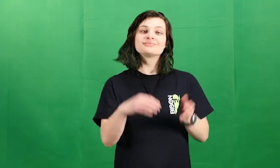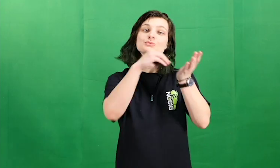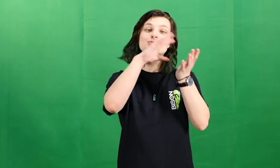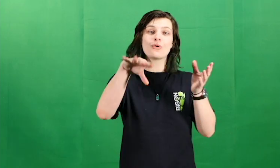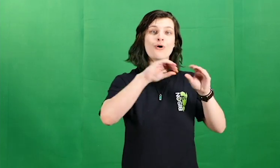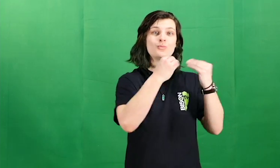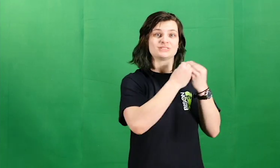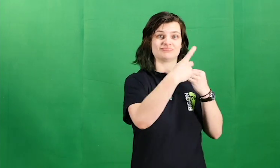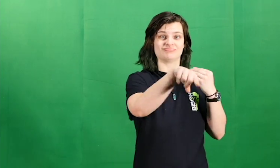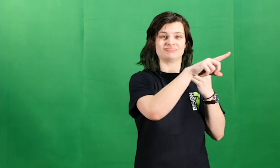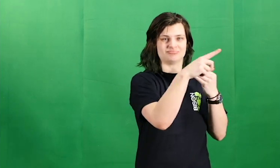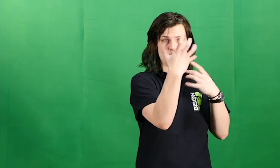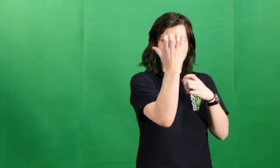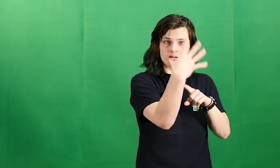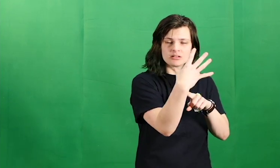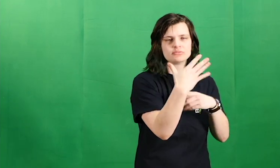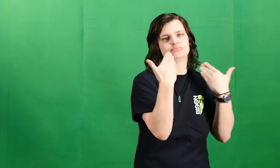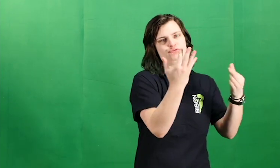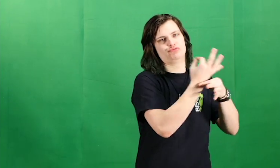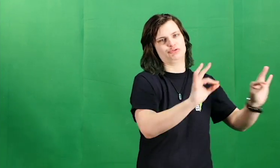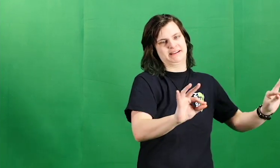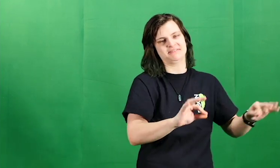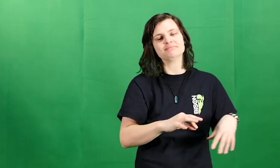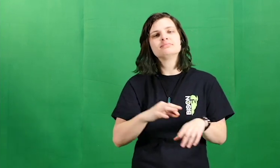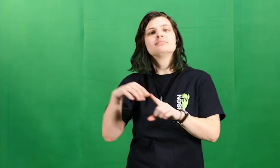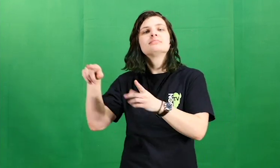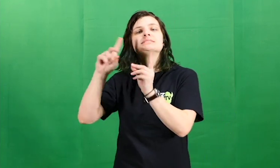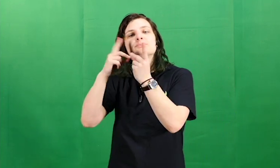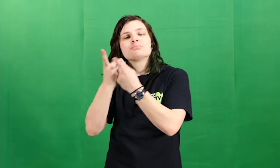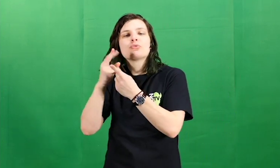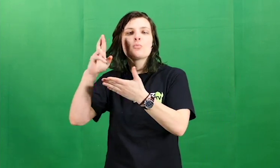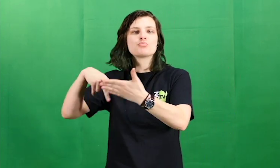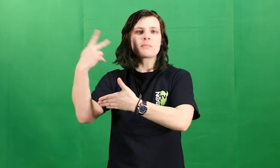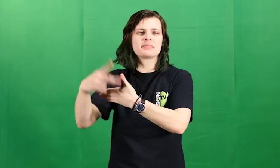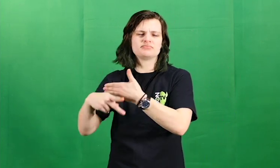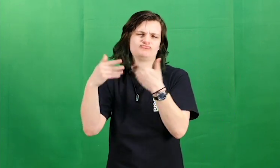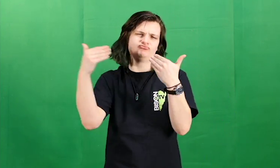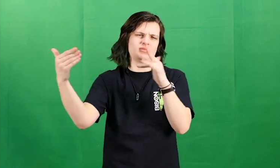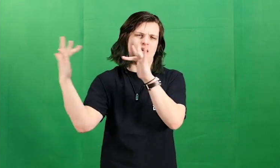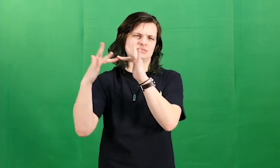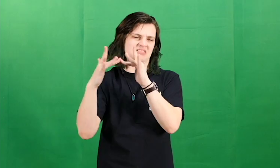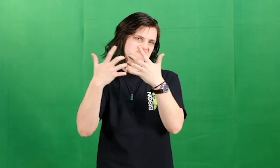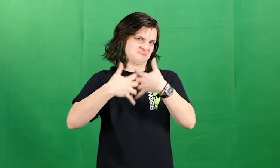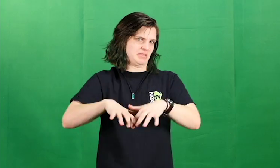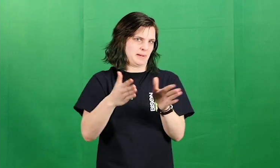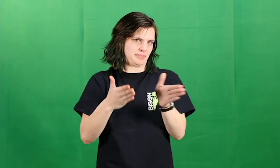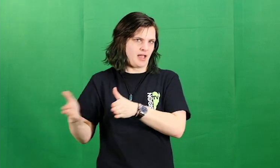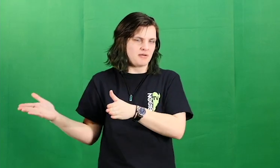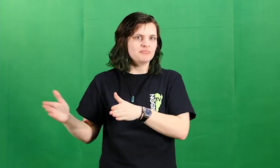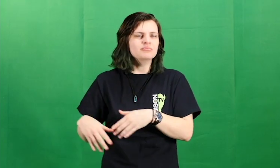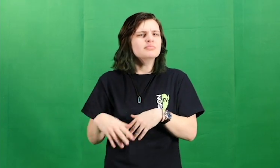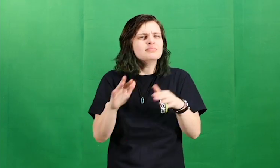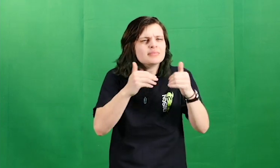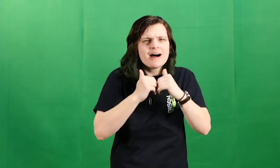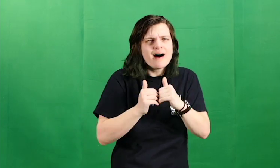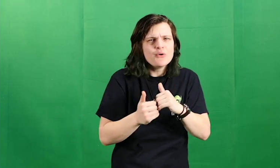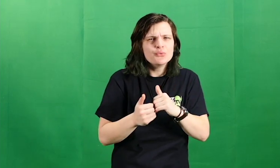Student organizations can request videos for free. Departments or programs, contact us to work out a plan. How?